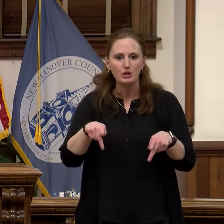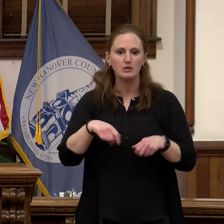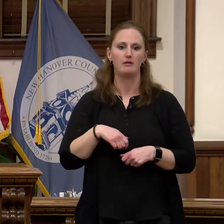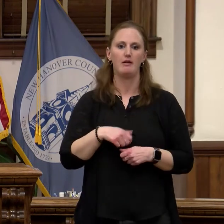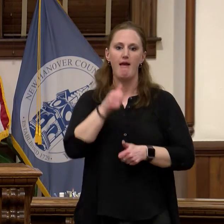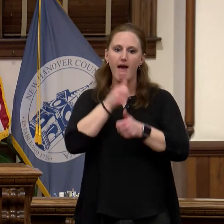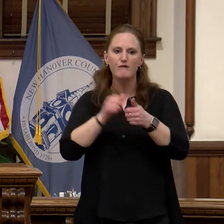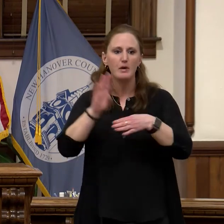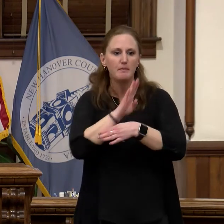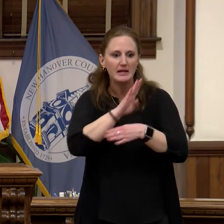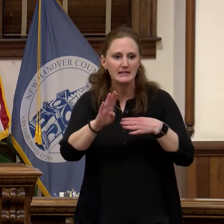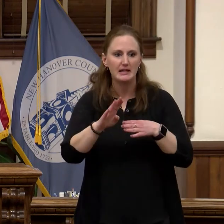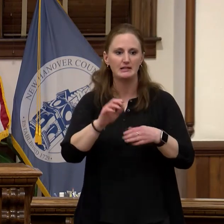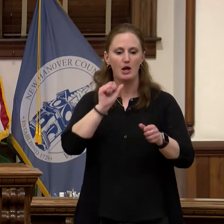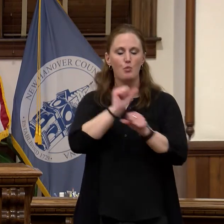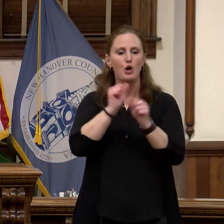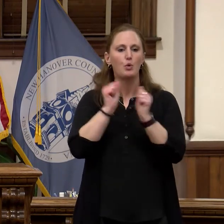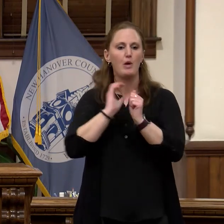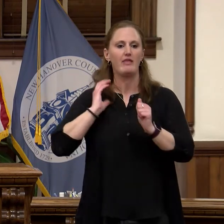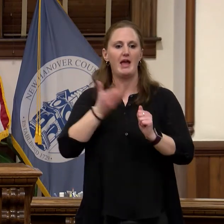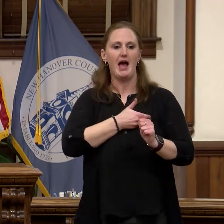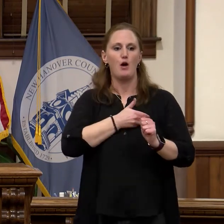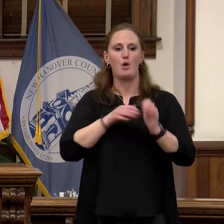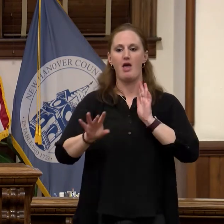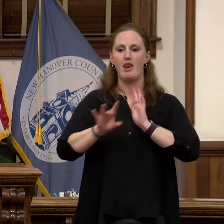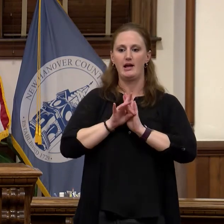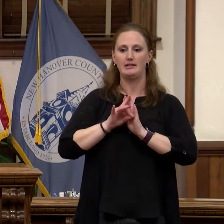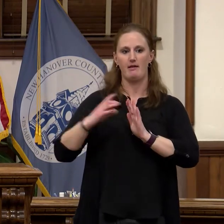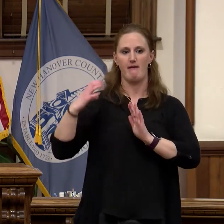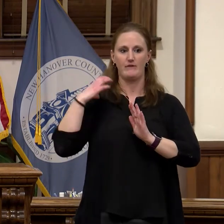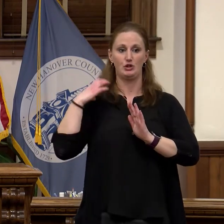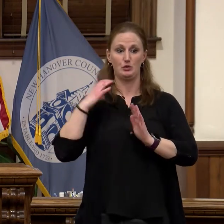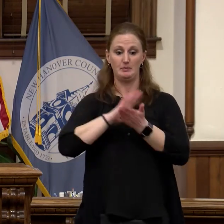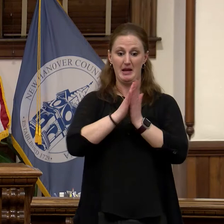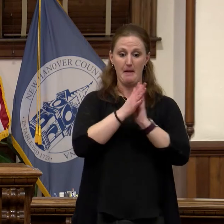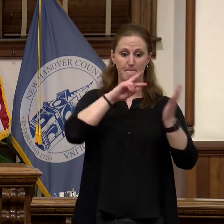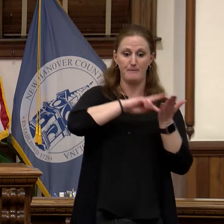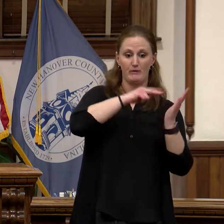officials to be purposeful and intentional and our policies support and